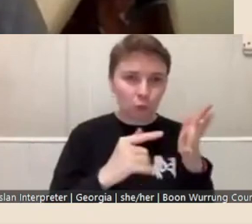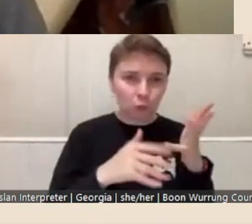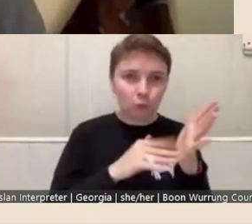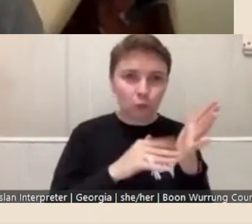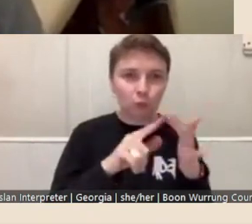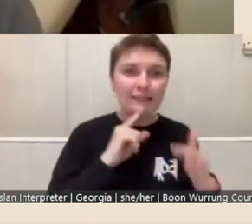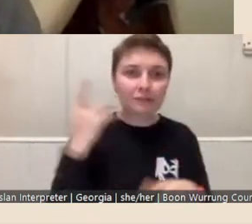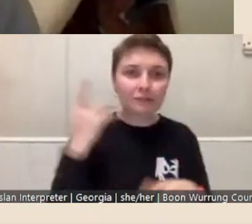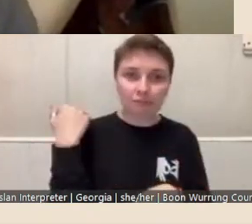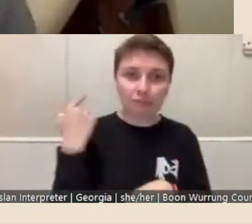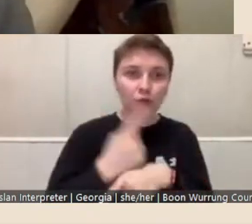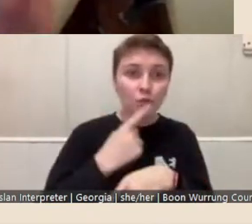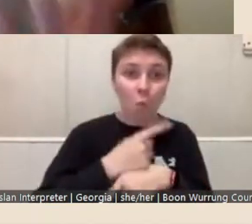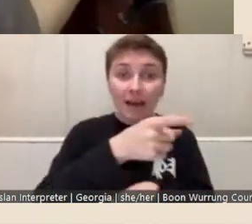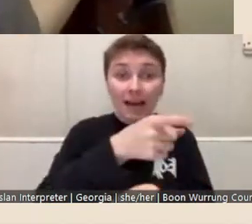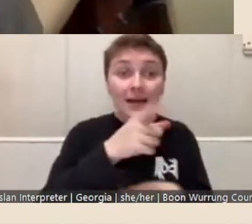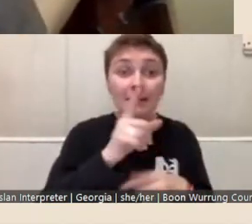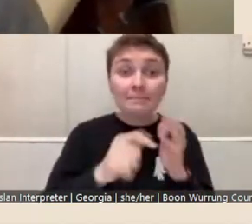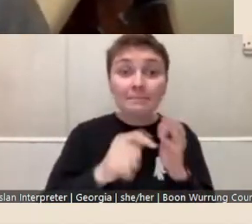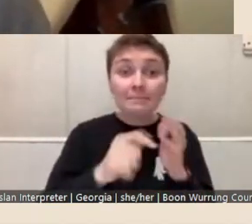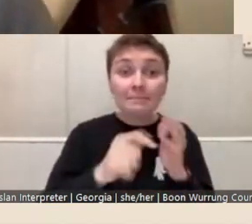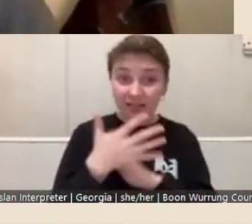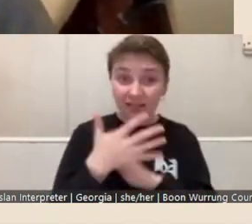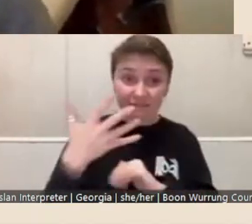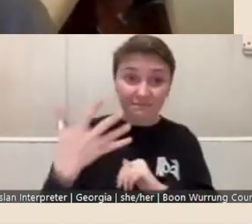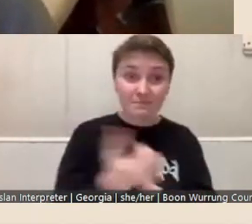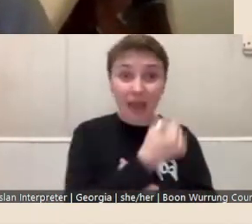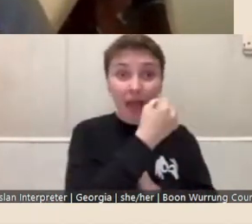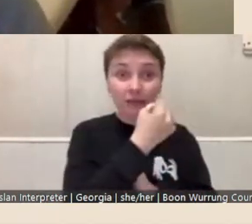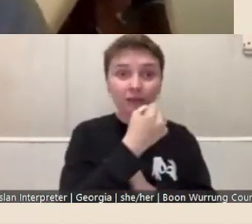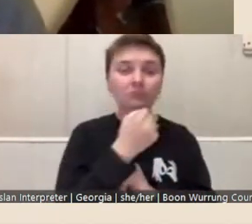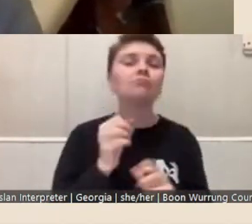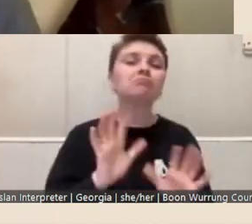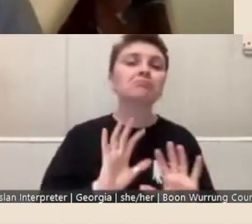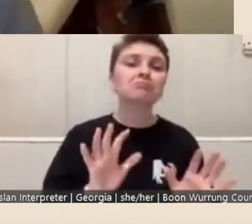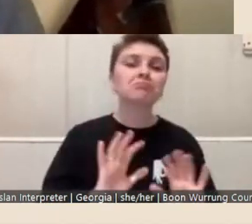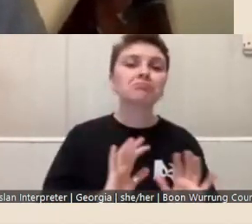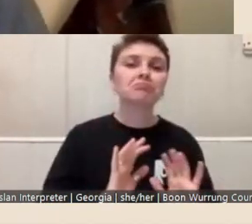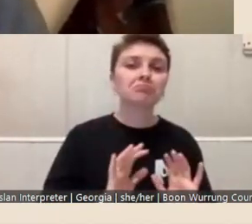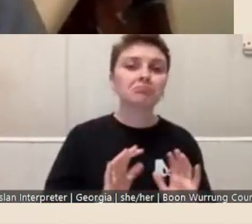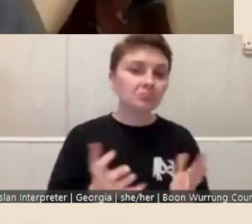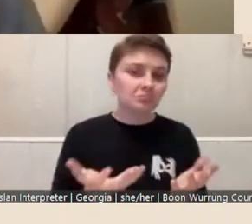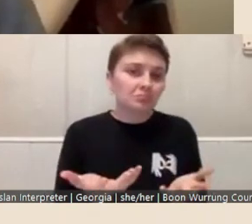doesn't necessarily need to be a requirement of that, that fellowship, and that could be something